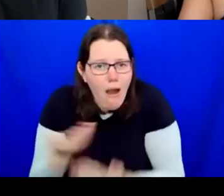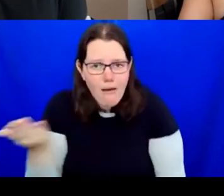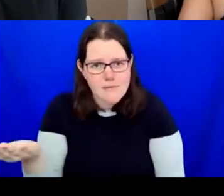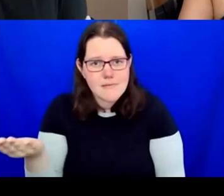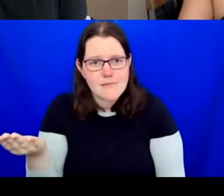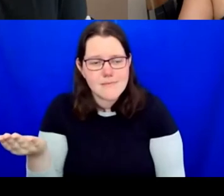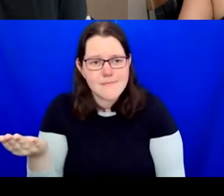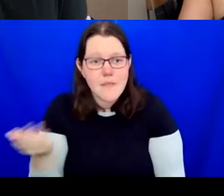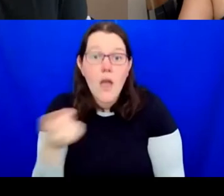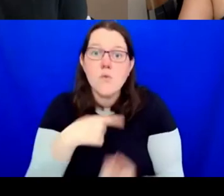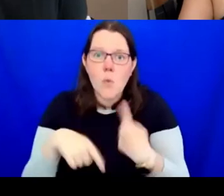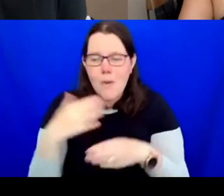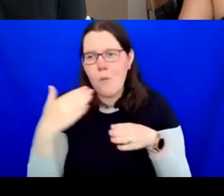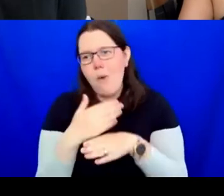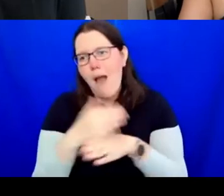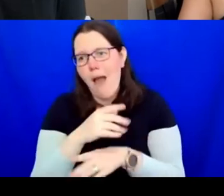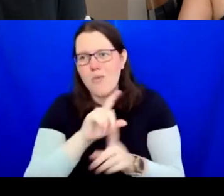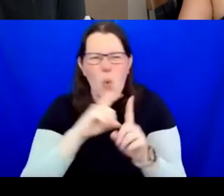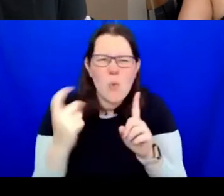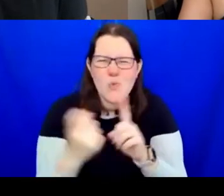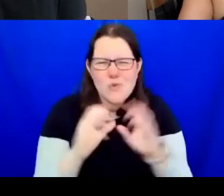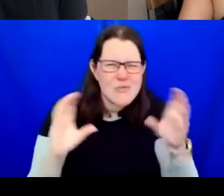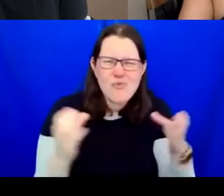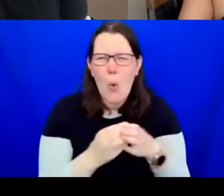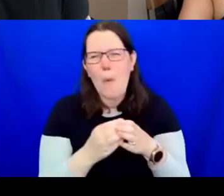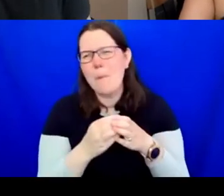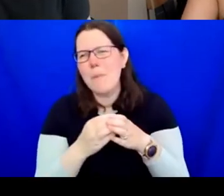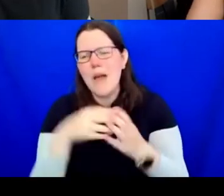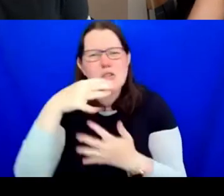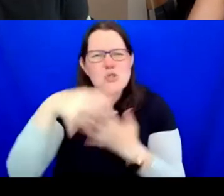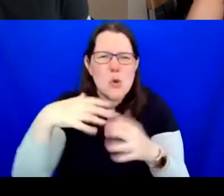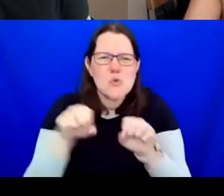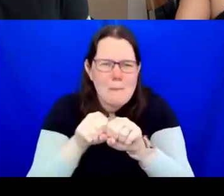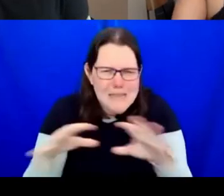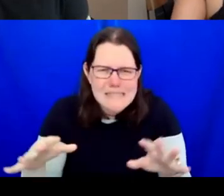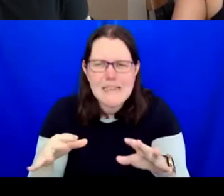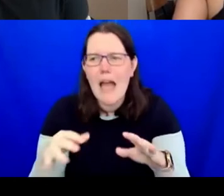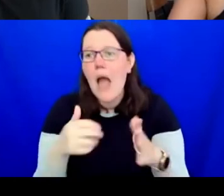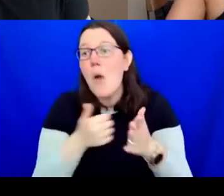groups. We put ads out on socials. We always ask our audiences for advice, where do we go,